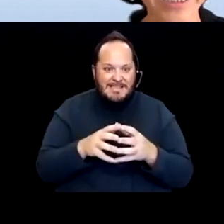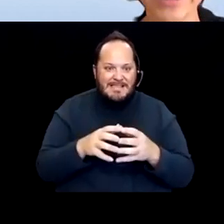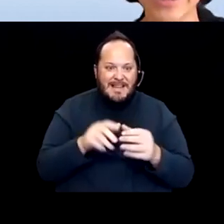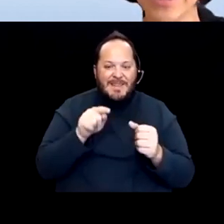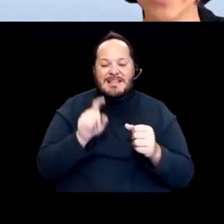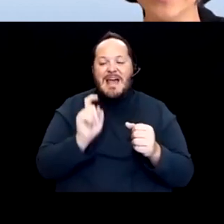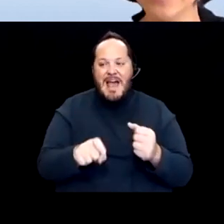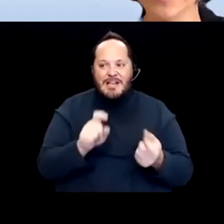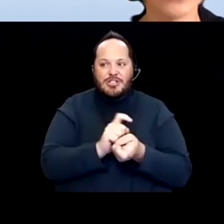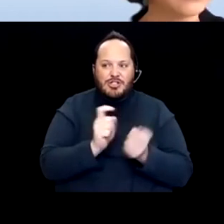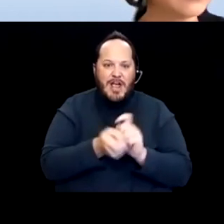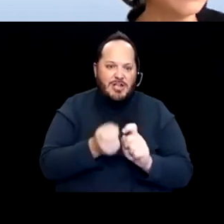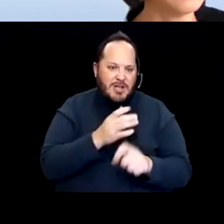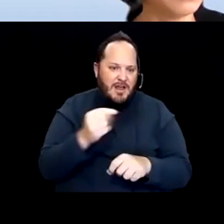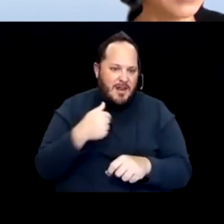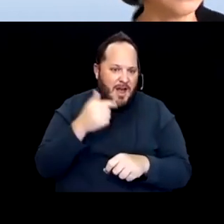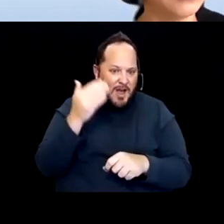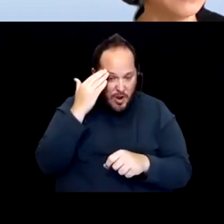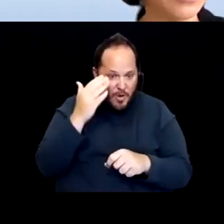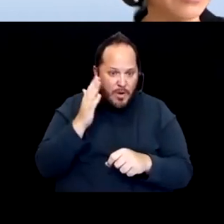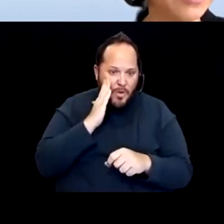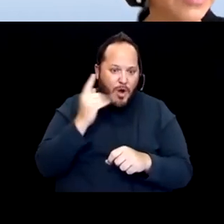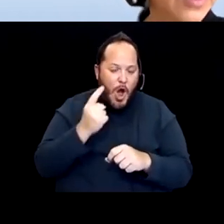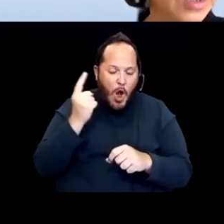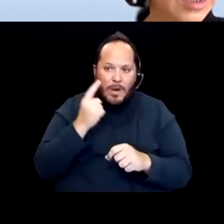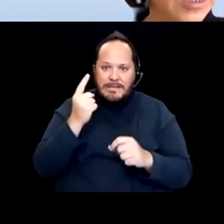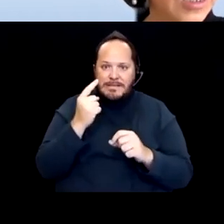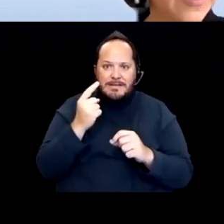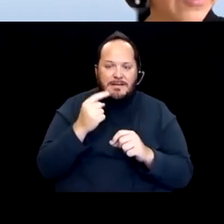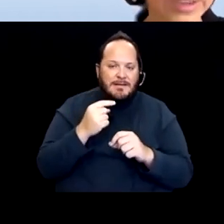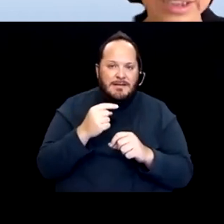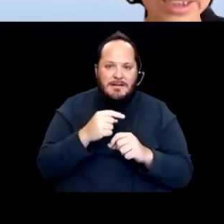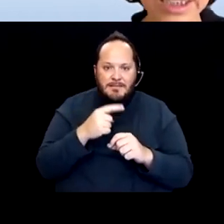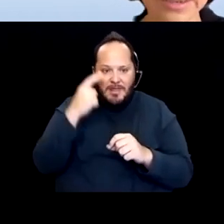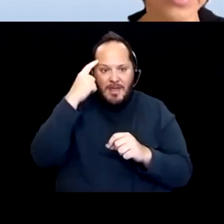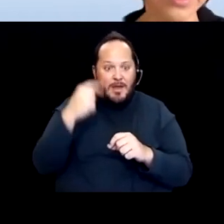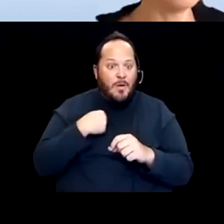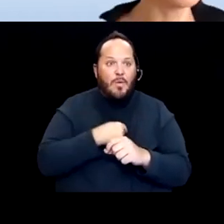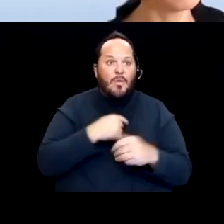And I know it's always gonna be thinking, you know where we've got the federal legislation, we've got infrastructure,